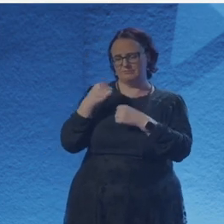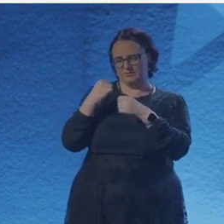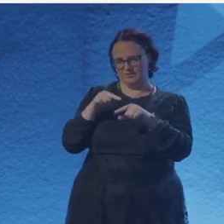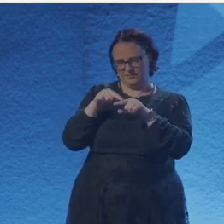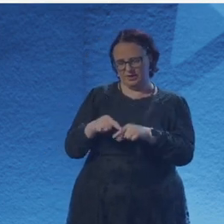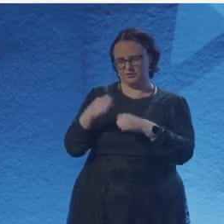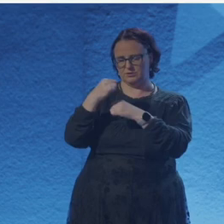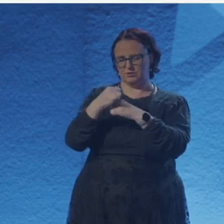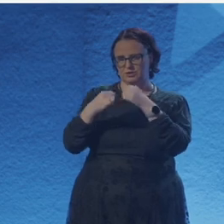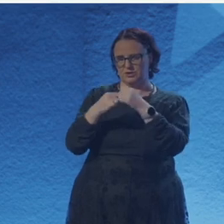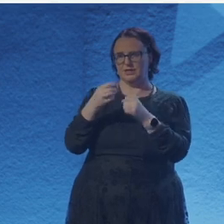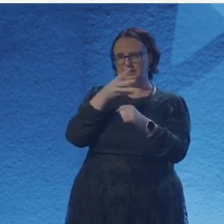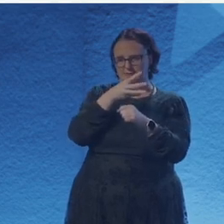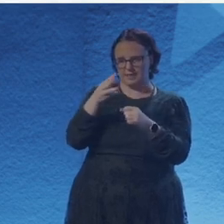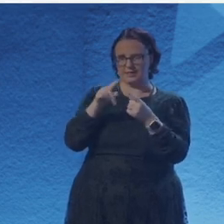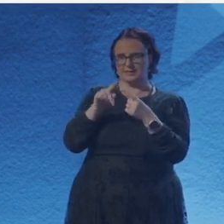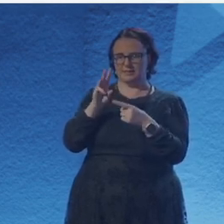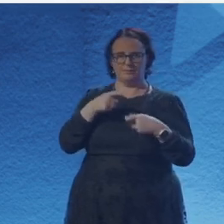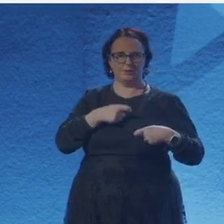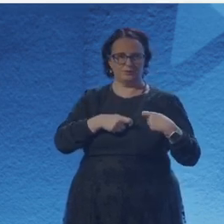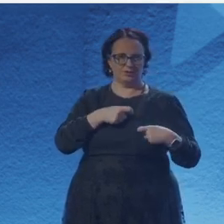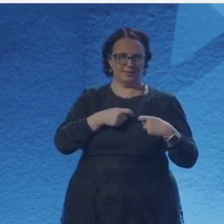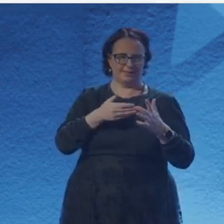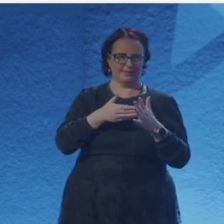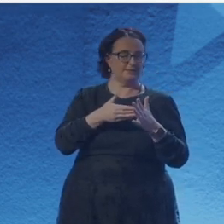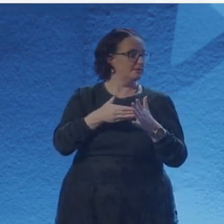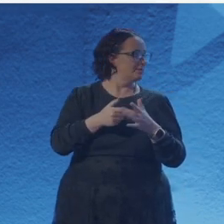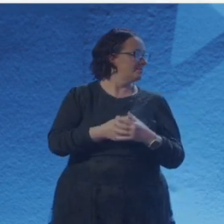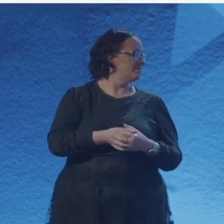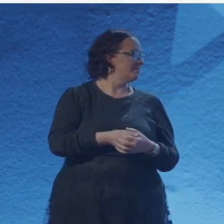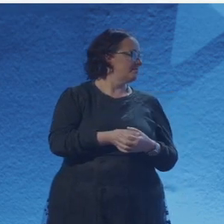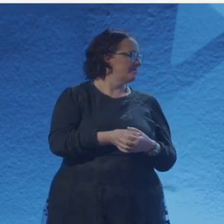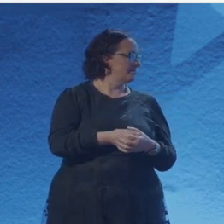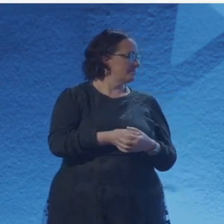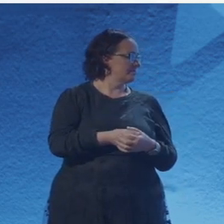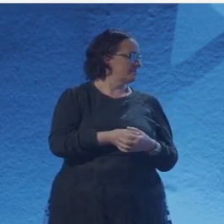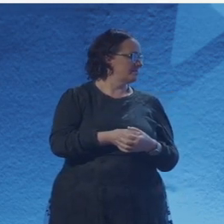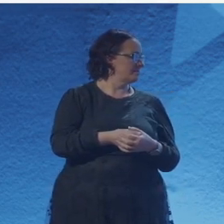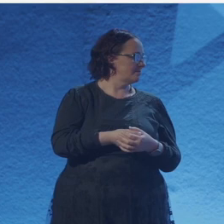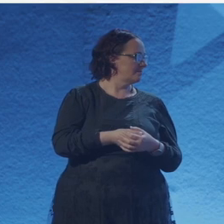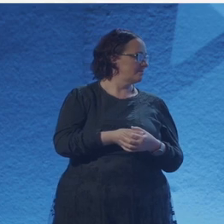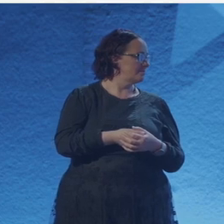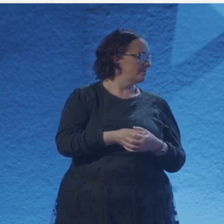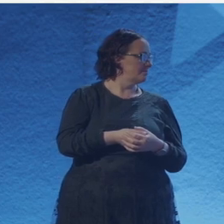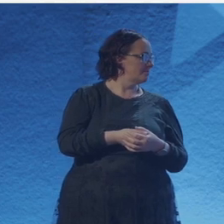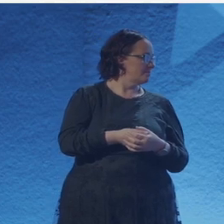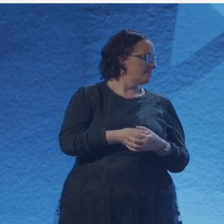Oh, no. Go for it. Just to say. I mean, I'm just going to take all of those and gather them together. They’re right, all of them are right.